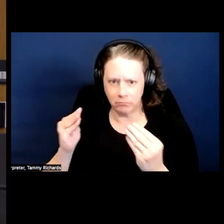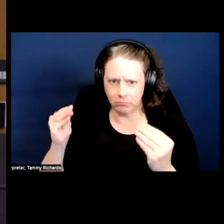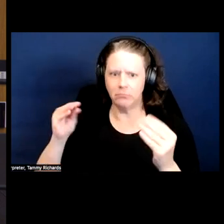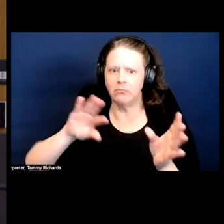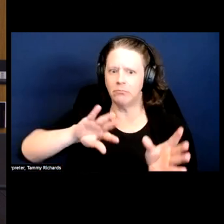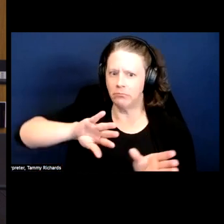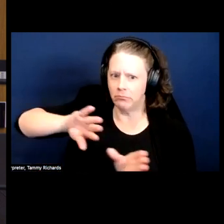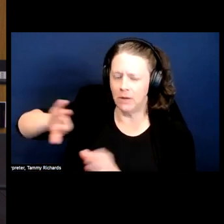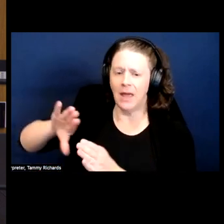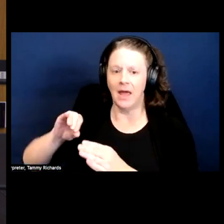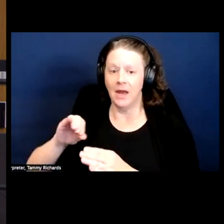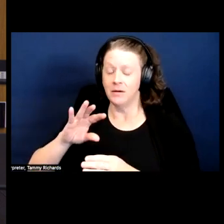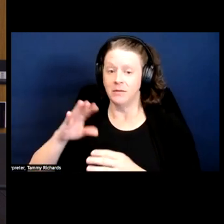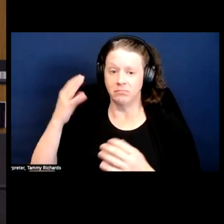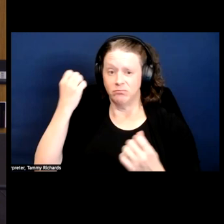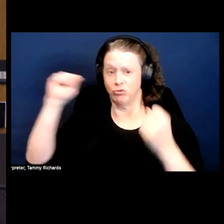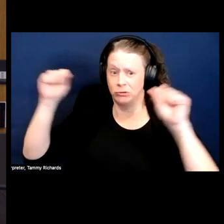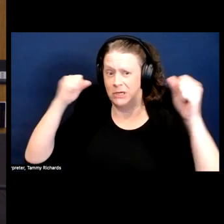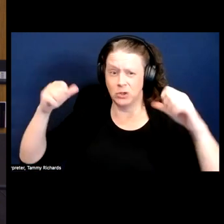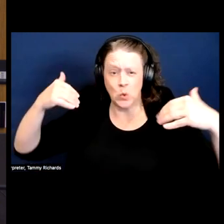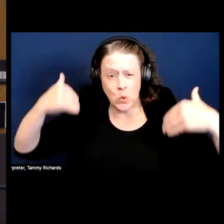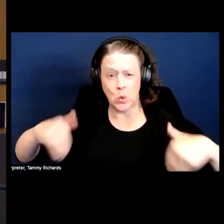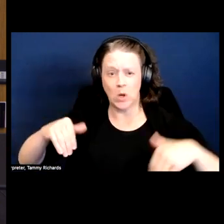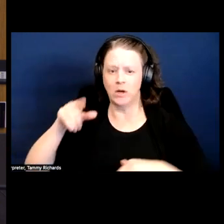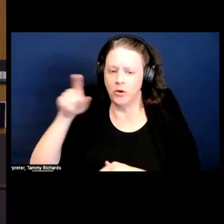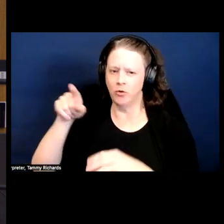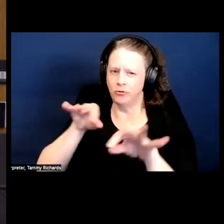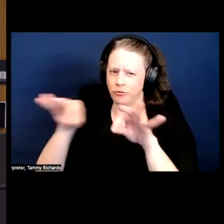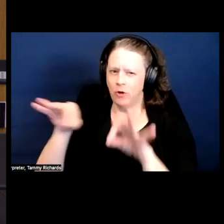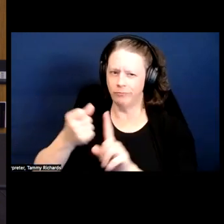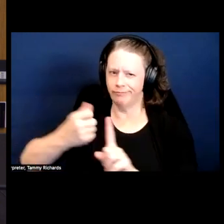period of protest that you describe in the book, which I would think, okay, this is exactly